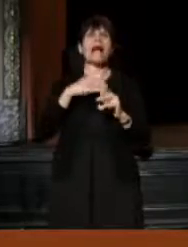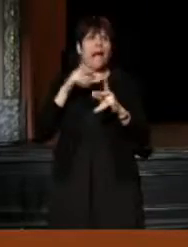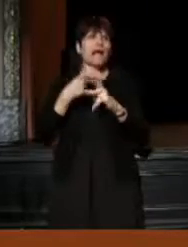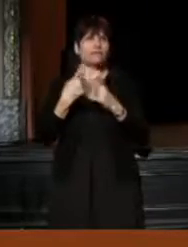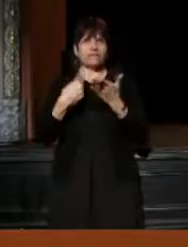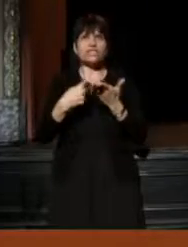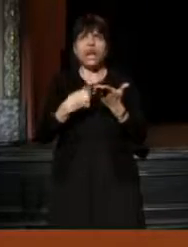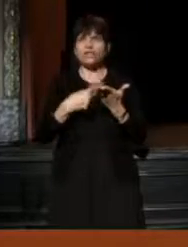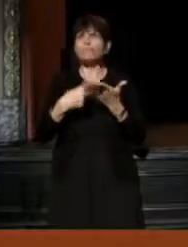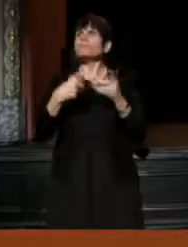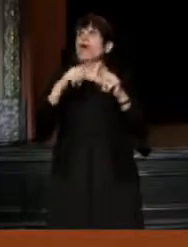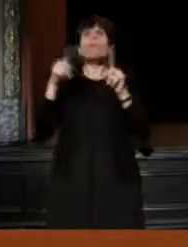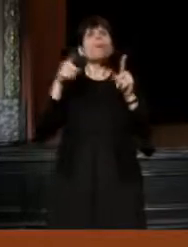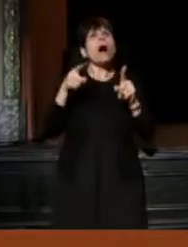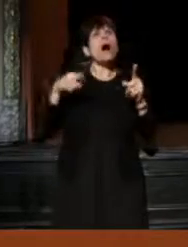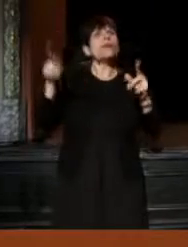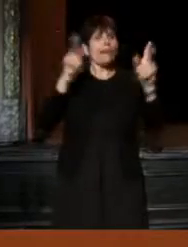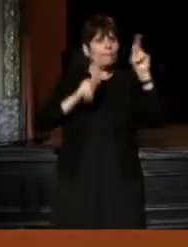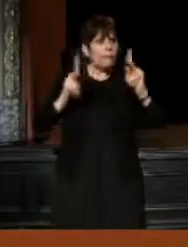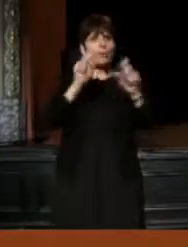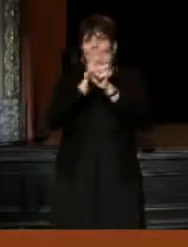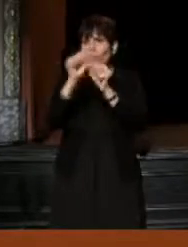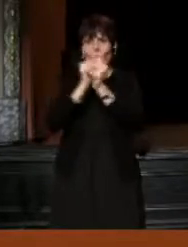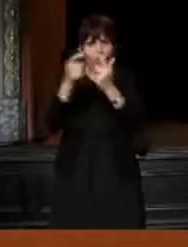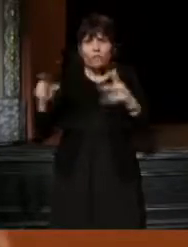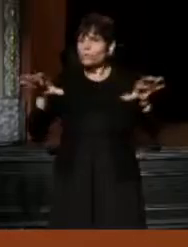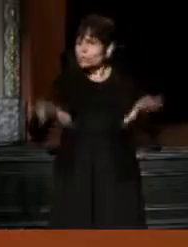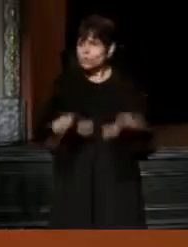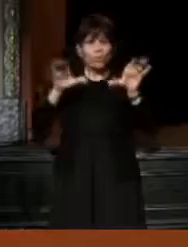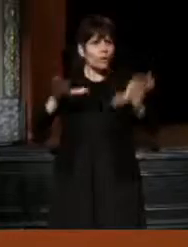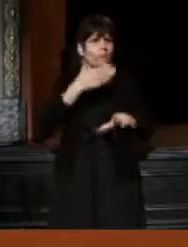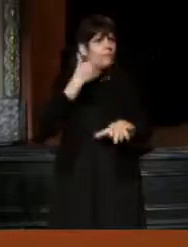but whether you and the people you are working with were doing the best work